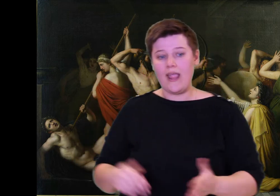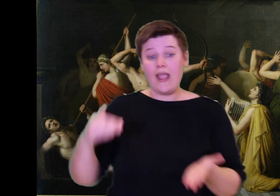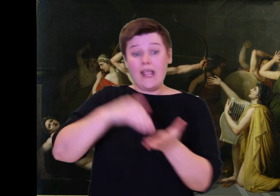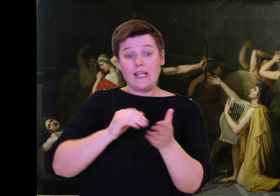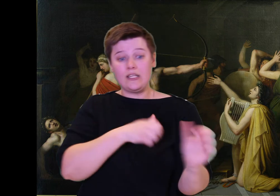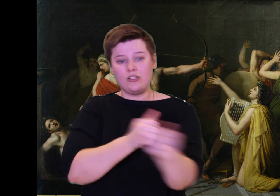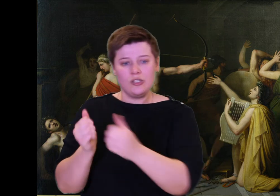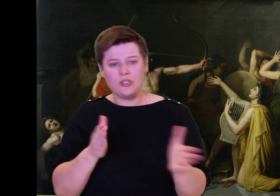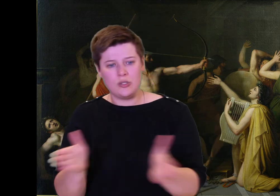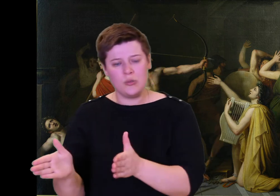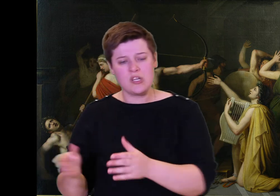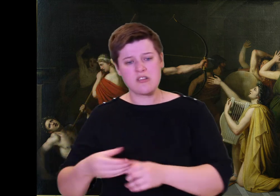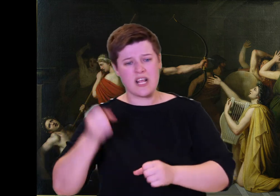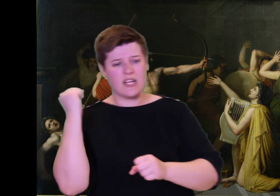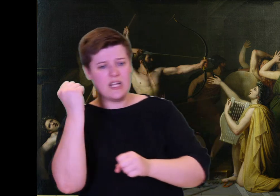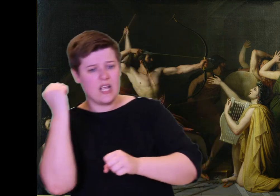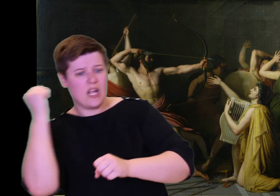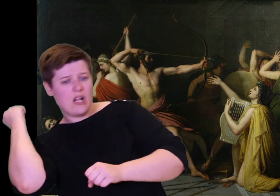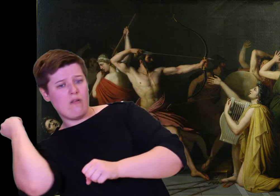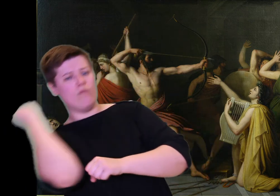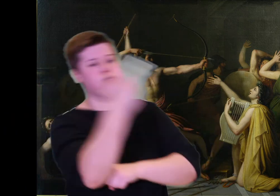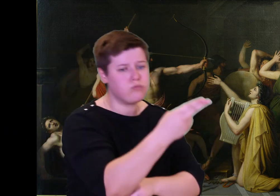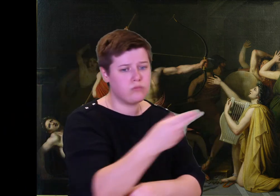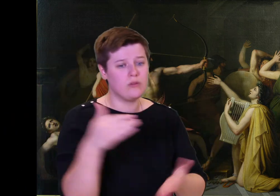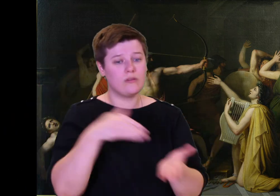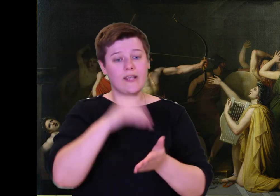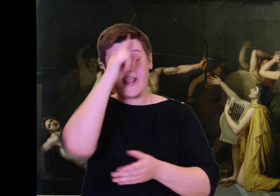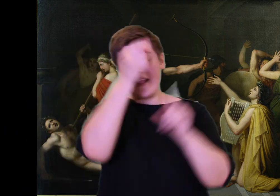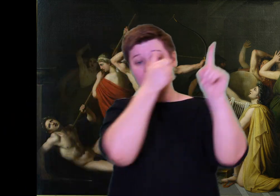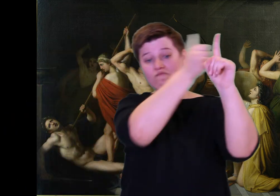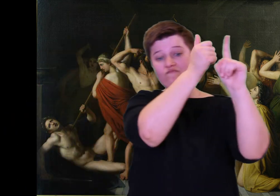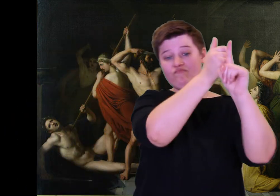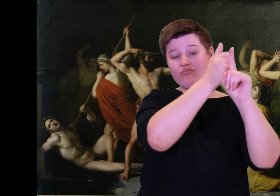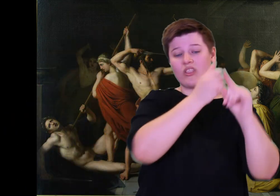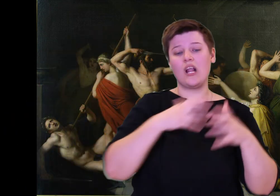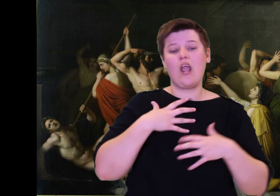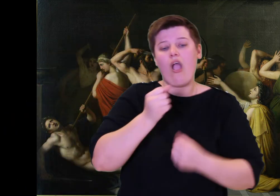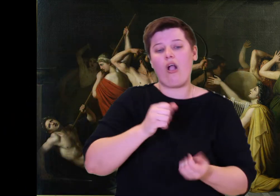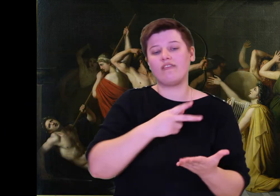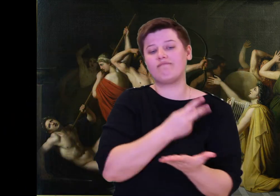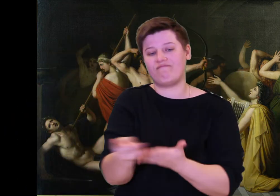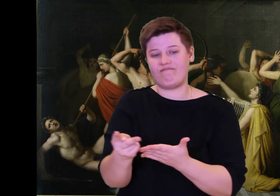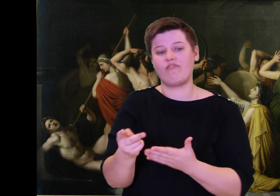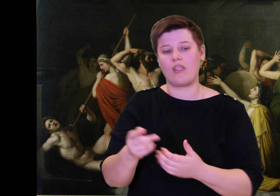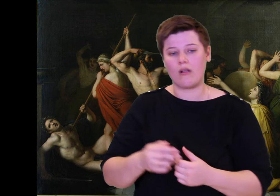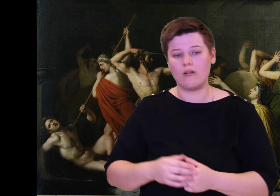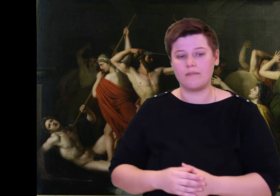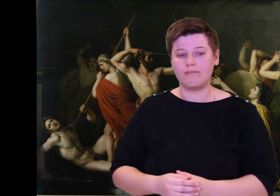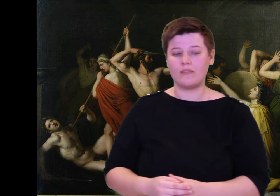will be nothing." The six men threw their spears as he had said. At once, Athena